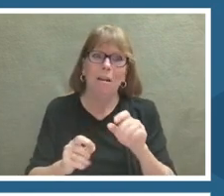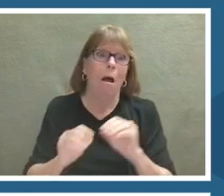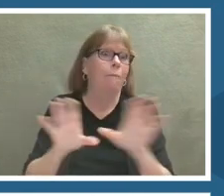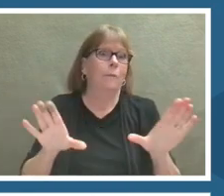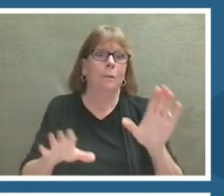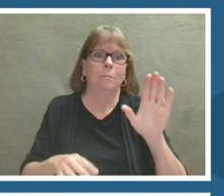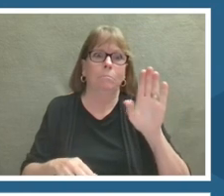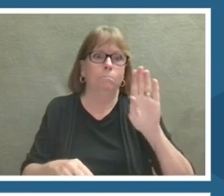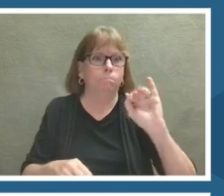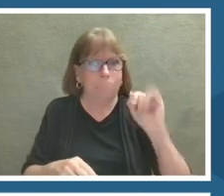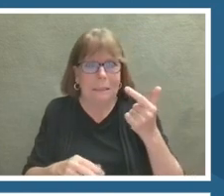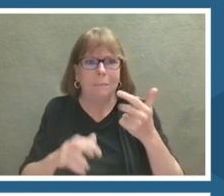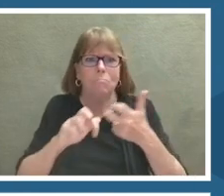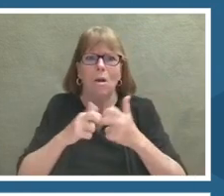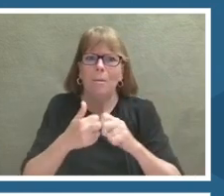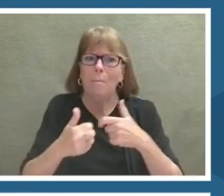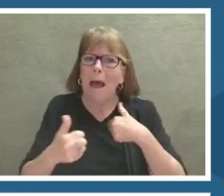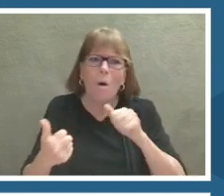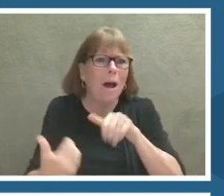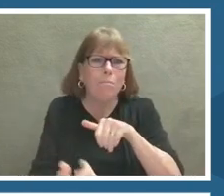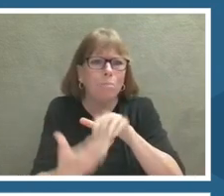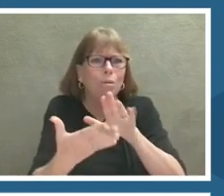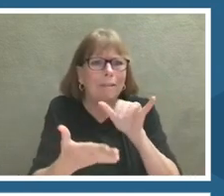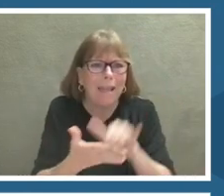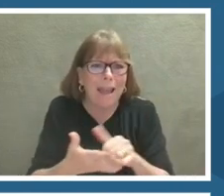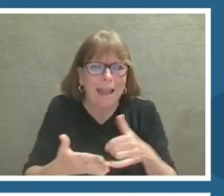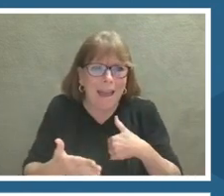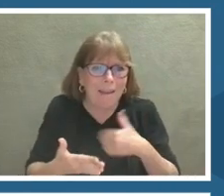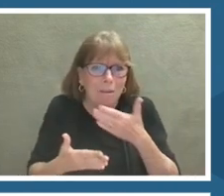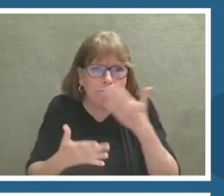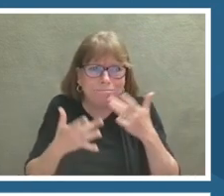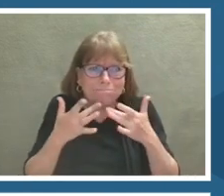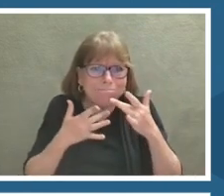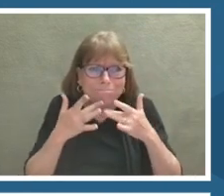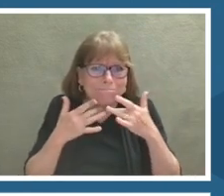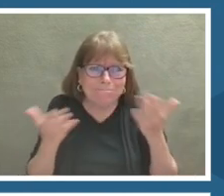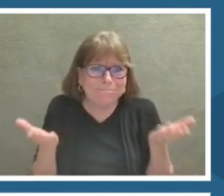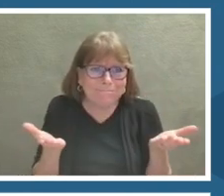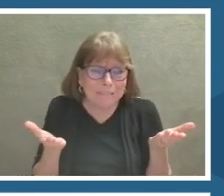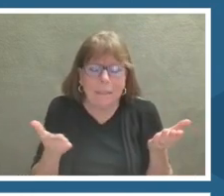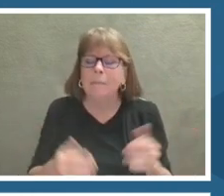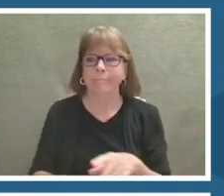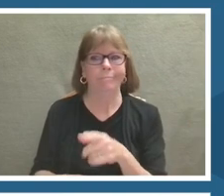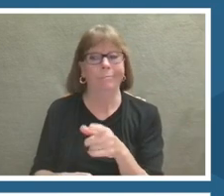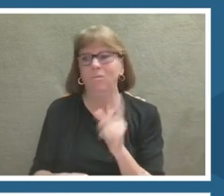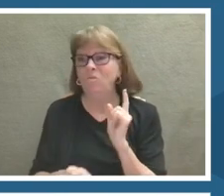And that is such a perfect question to ask because that is the very next project we are